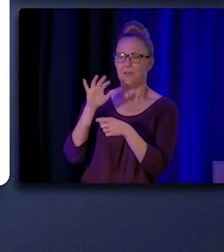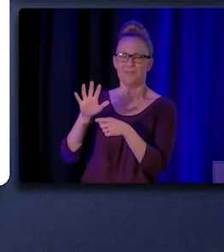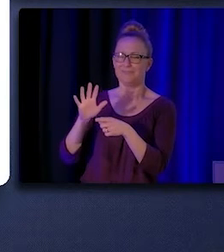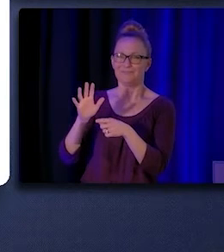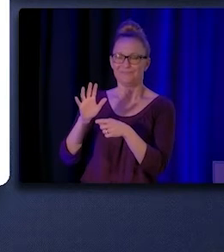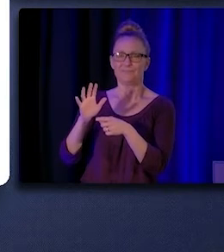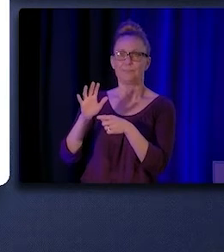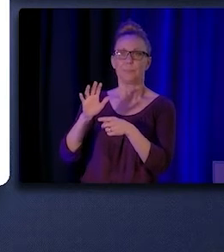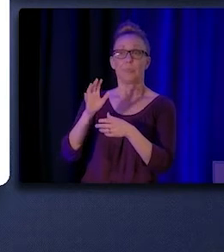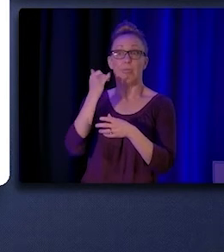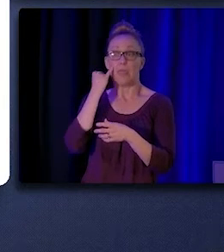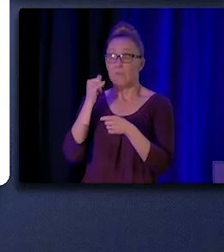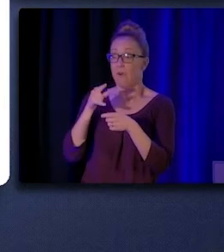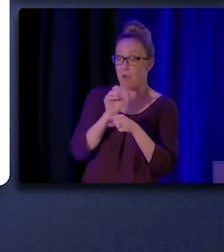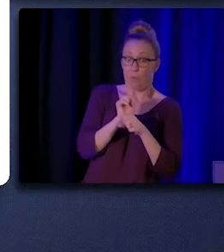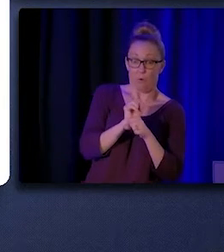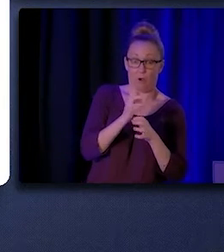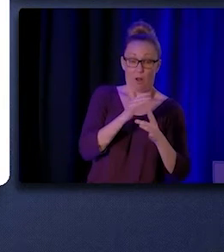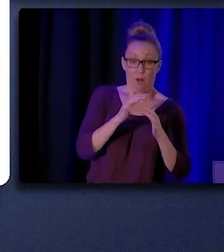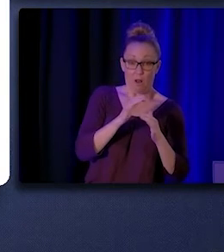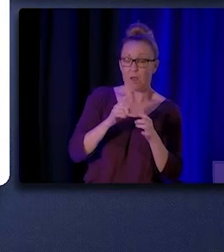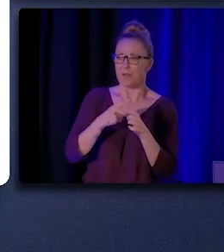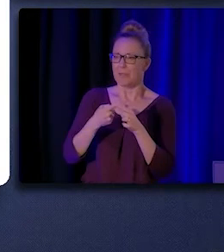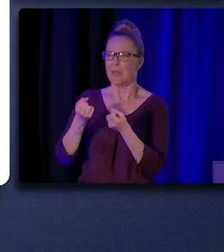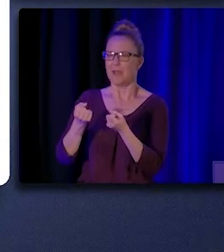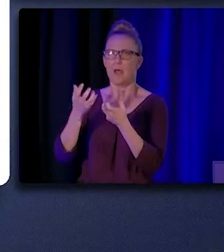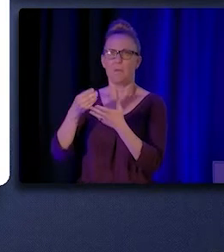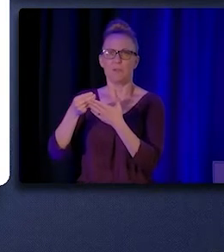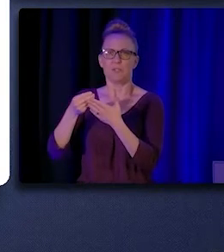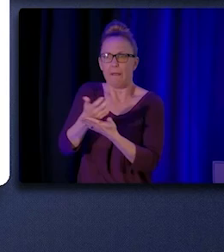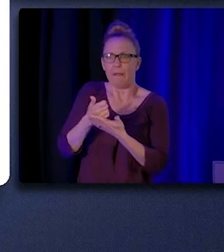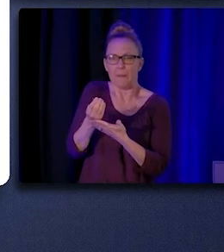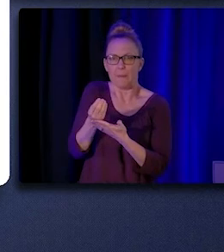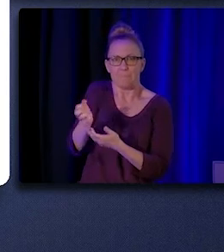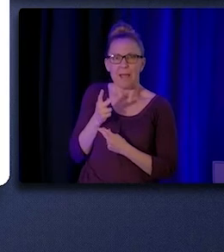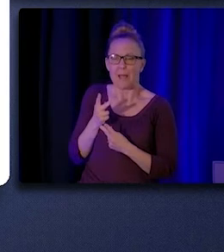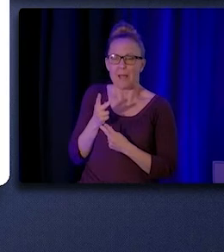to attribute specific improvements to individuals' health